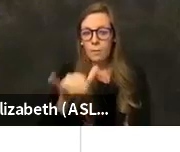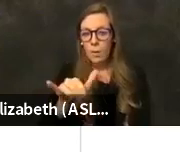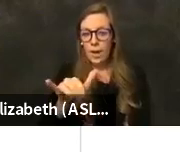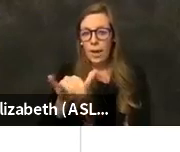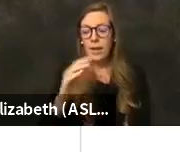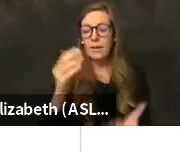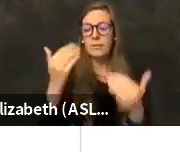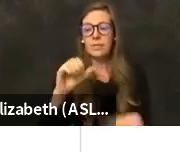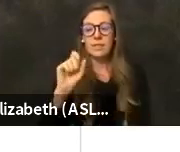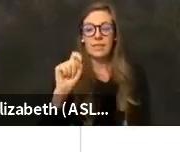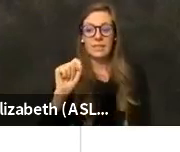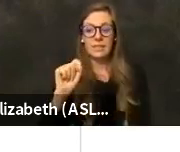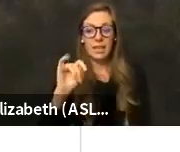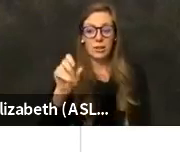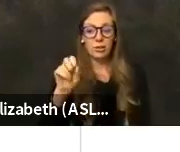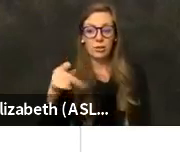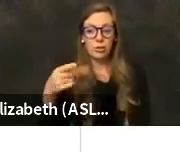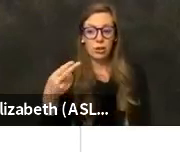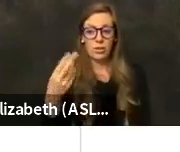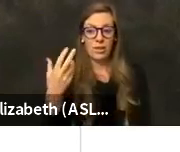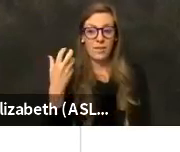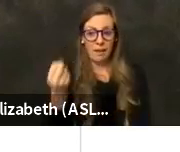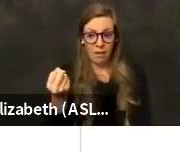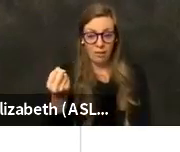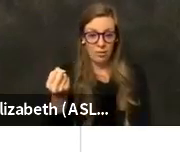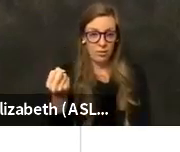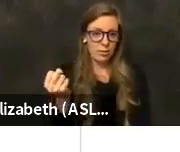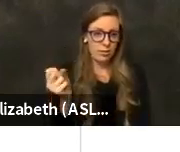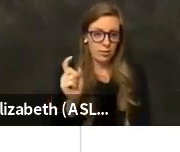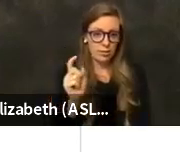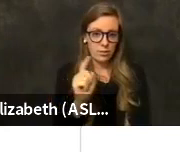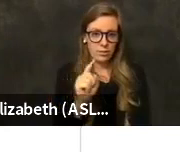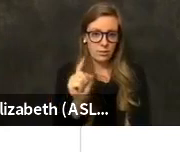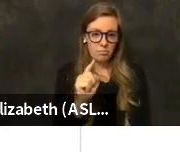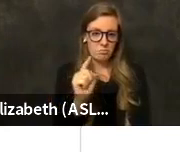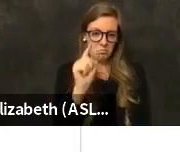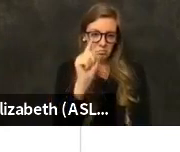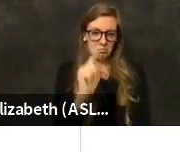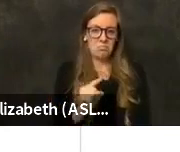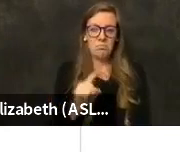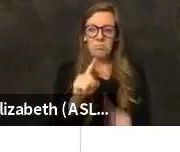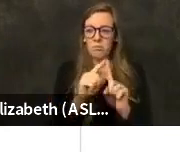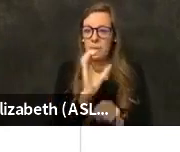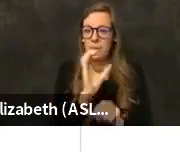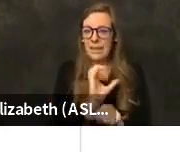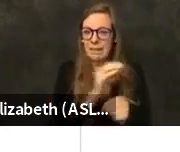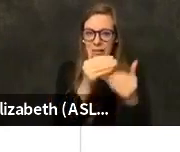And then we see here all the contributions that our clinics are making as well.